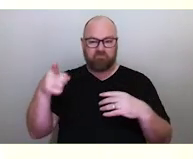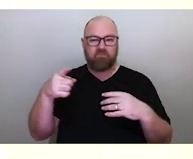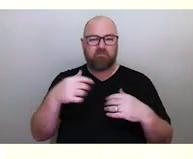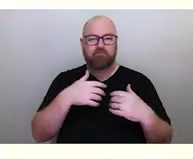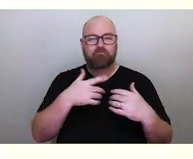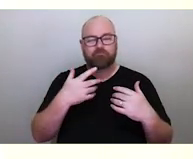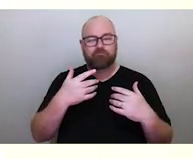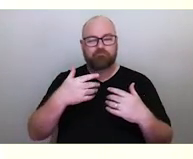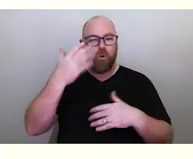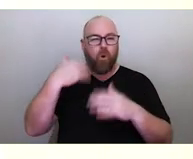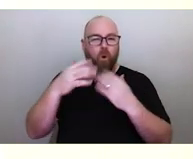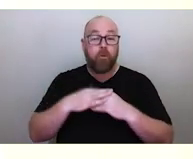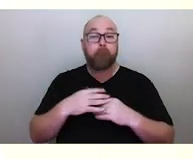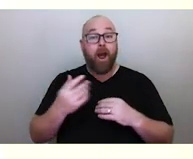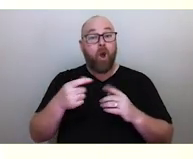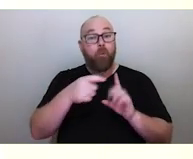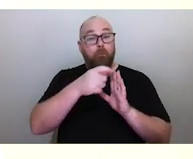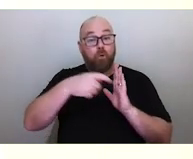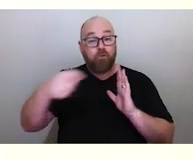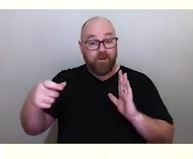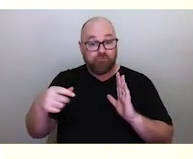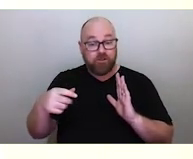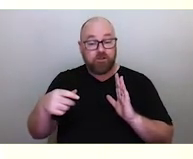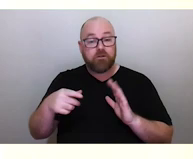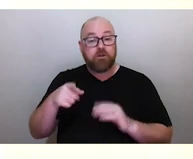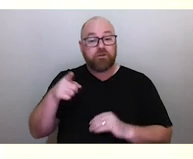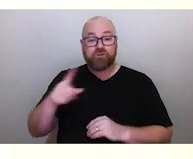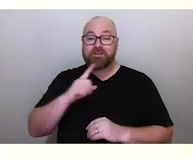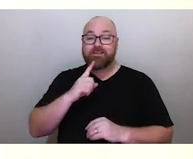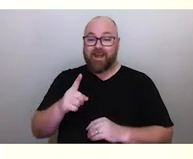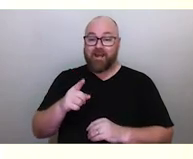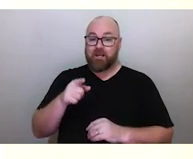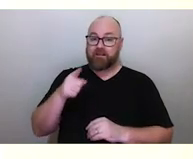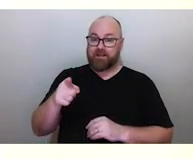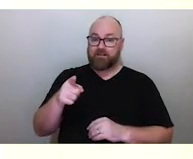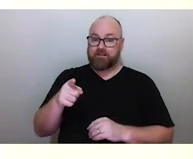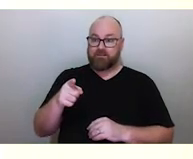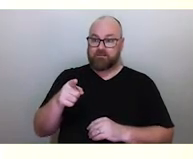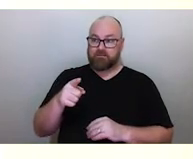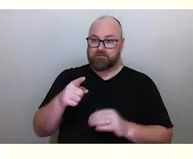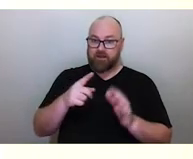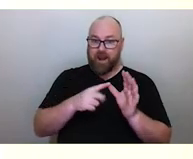But as Wiradjuri astronomer Kirsten Banks pointed out, it almost literally means 'not Mars'.